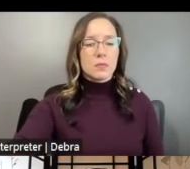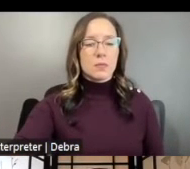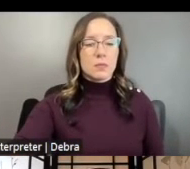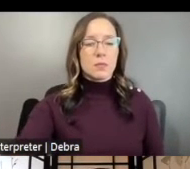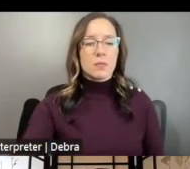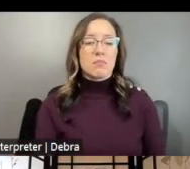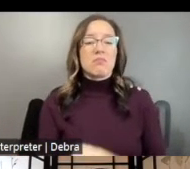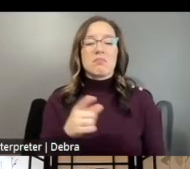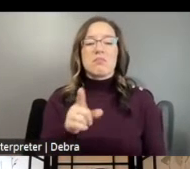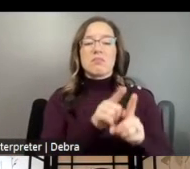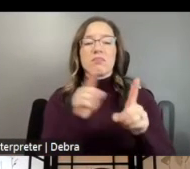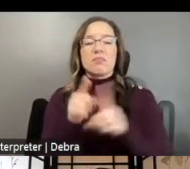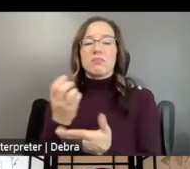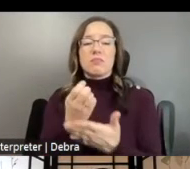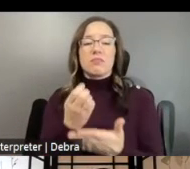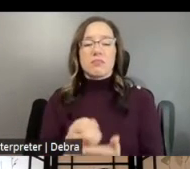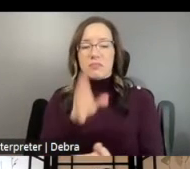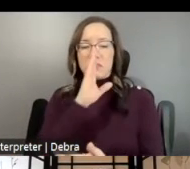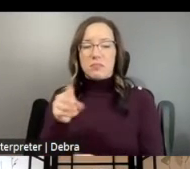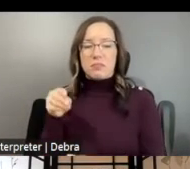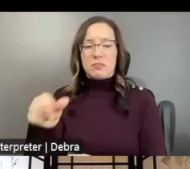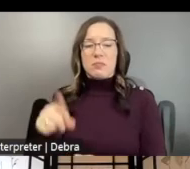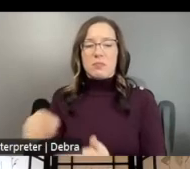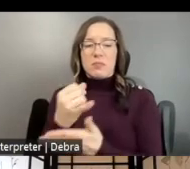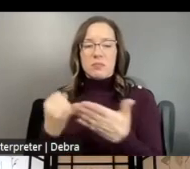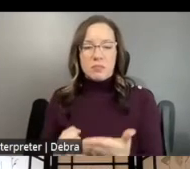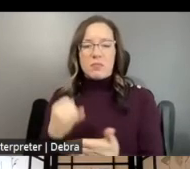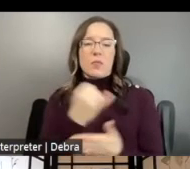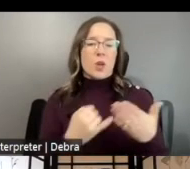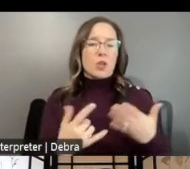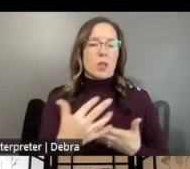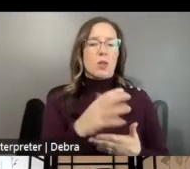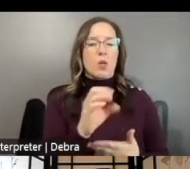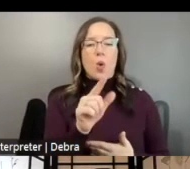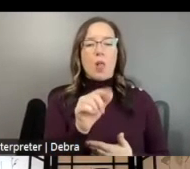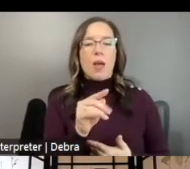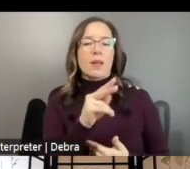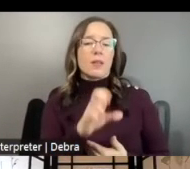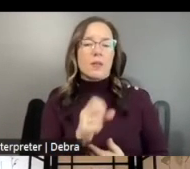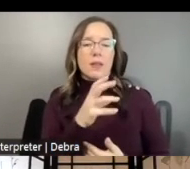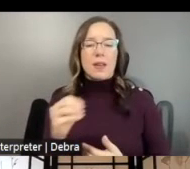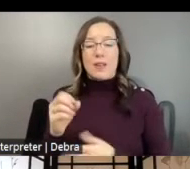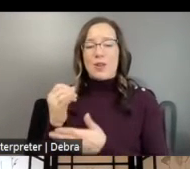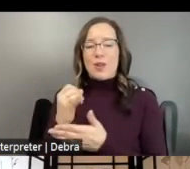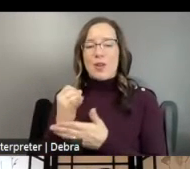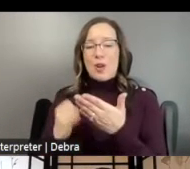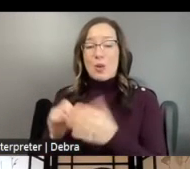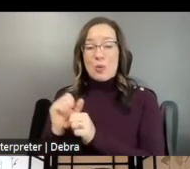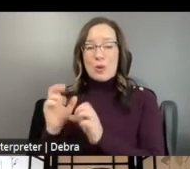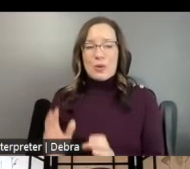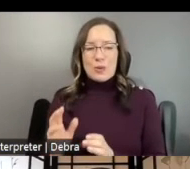EVIDENCE OF DIRECT COMPENSATION TO ARTISTS, ARTS COLLECTIVES, AND ARTS WORKERS. IF APPLICABLE TO